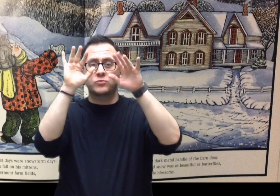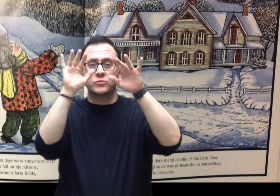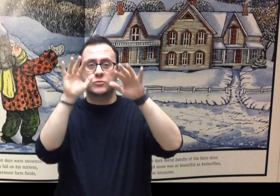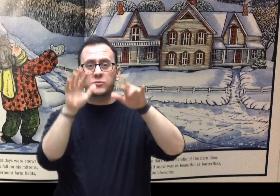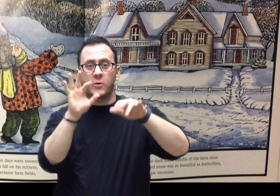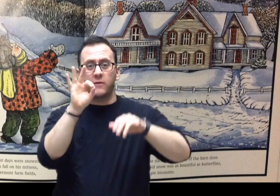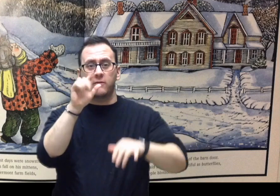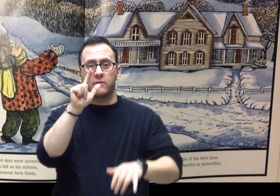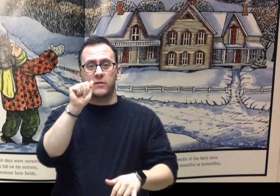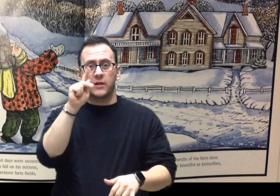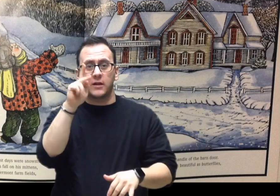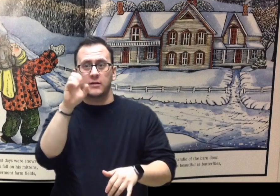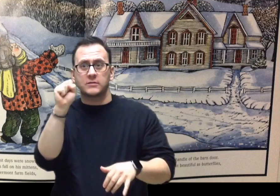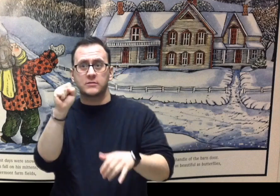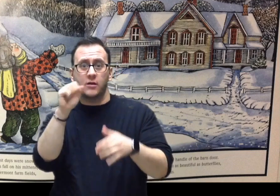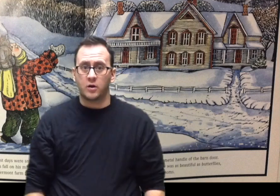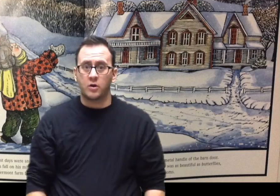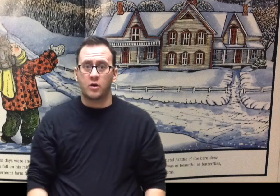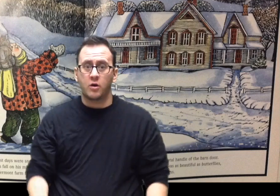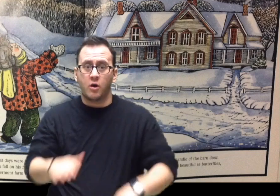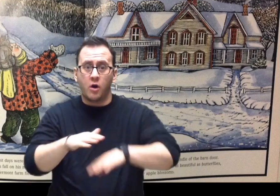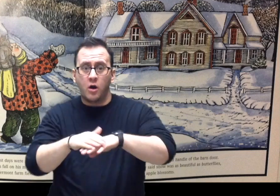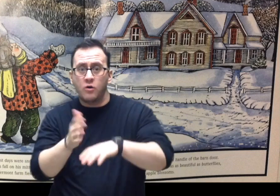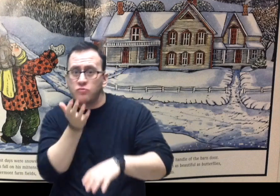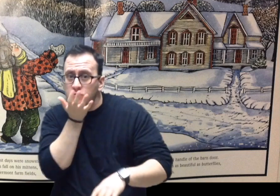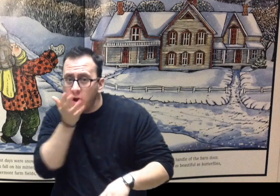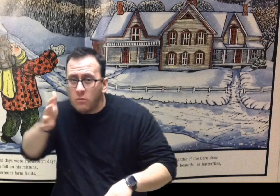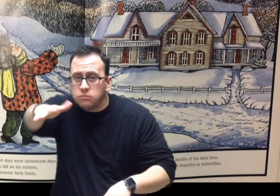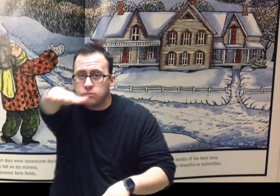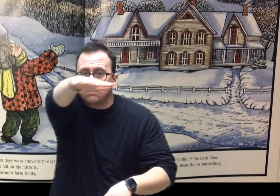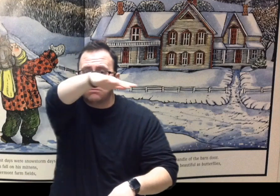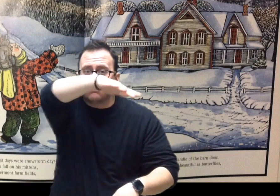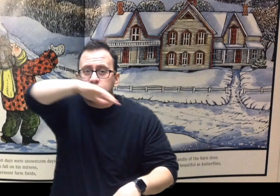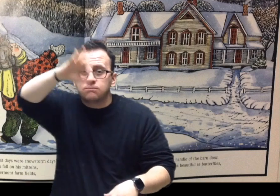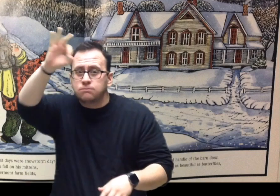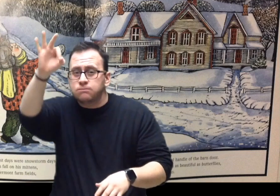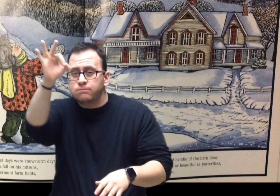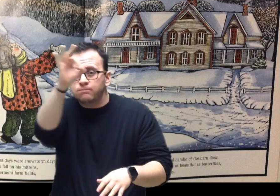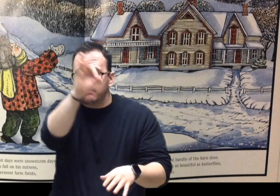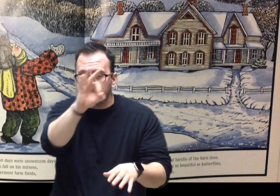on the dried grass of Vermont farm fields, on the dark metal handle of the barn door.